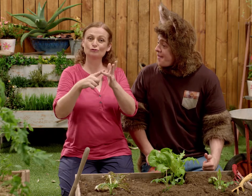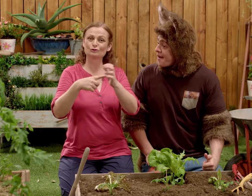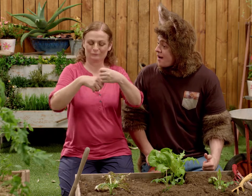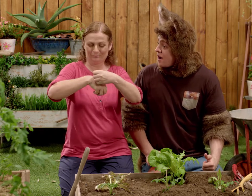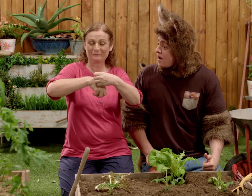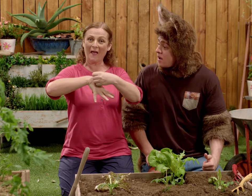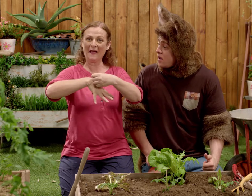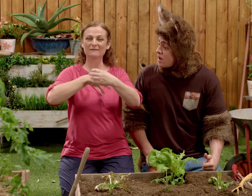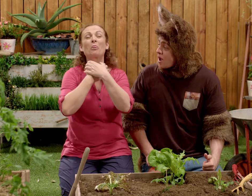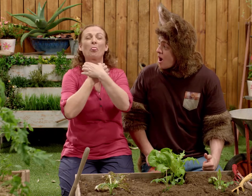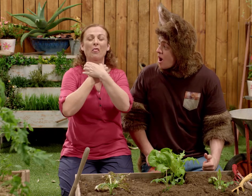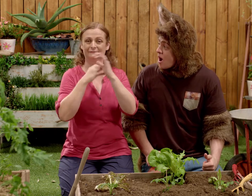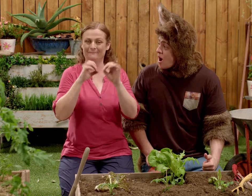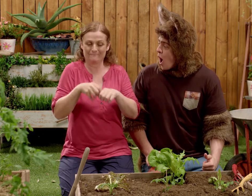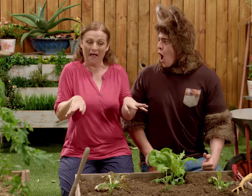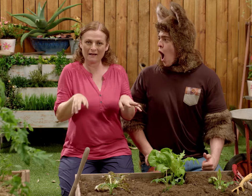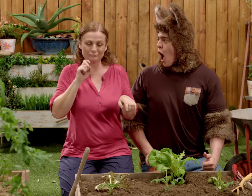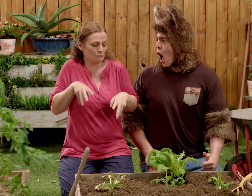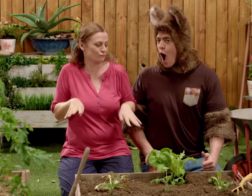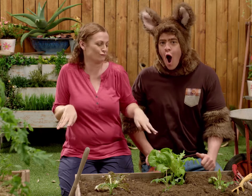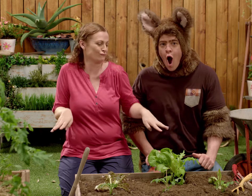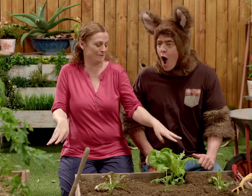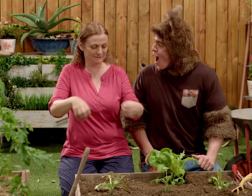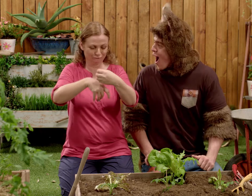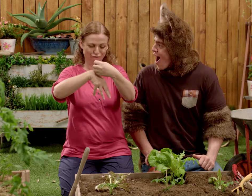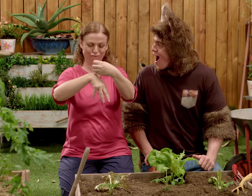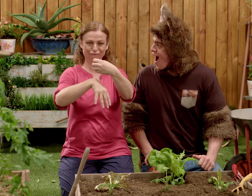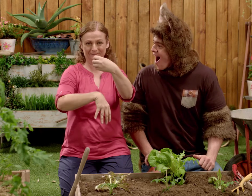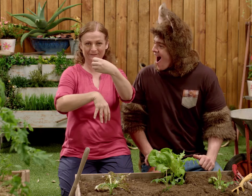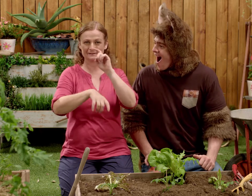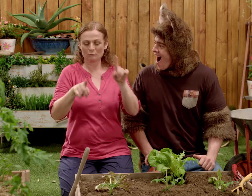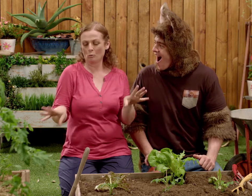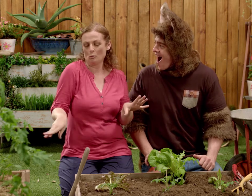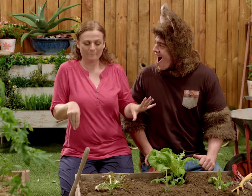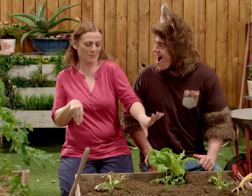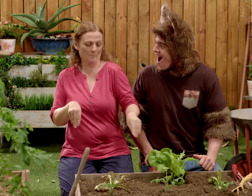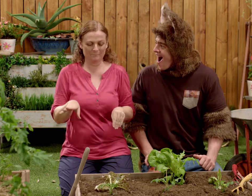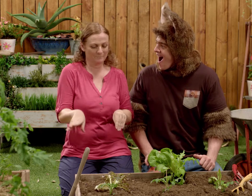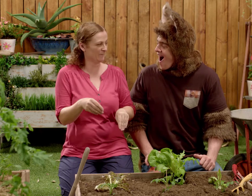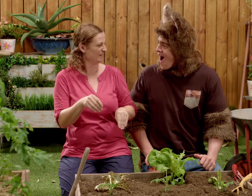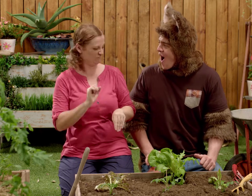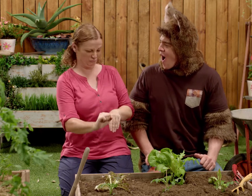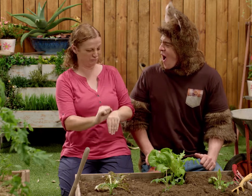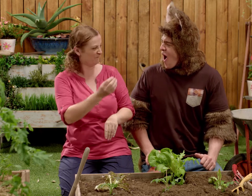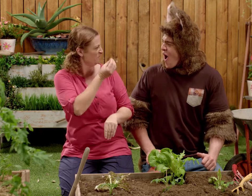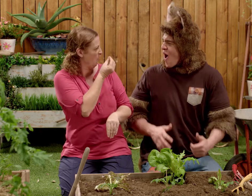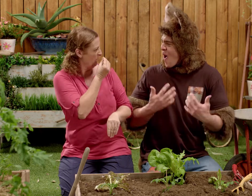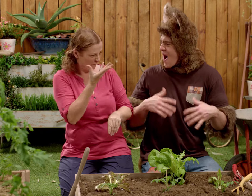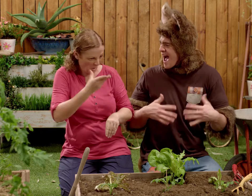Now the roots have got plenty of room to grow. And they can grow deep and wide. And they will get all the food,